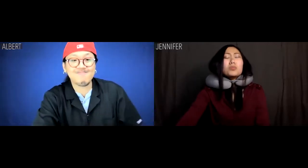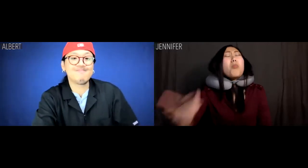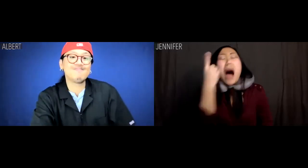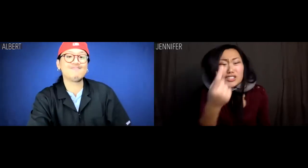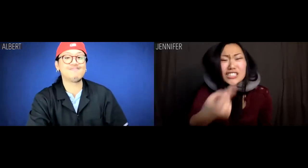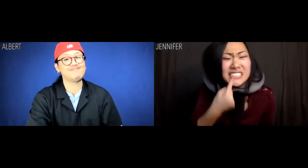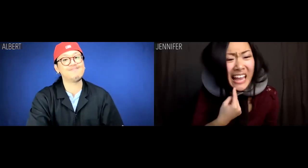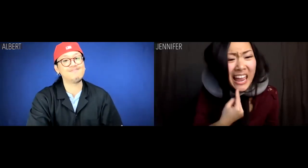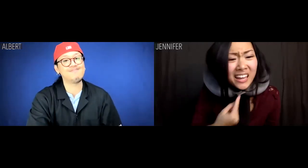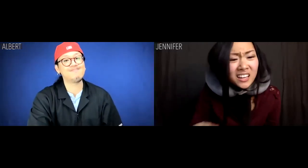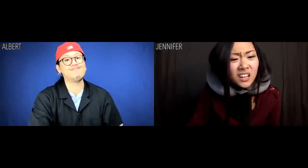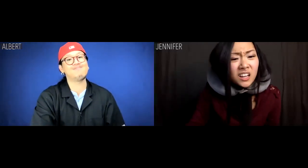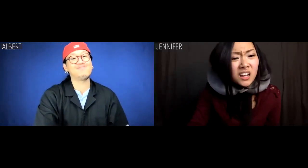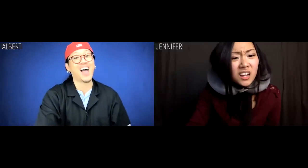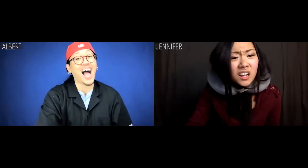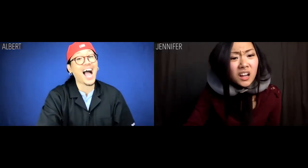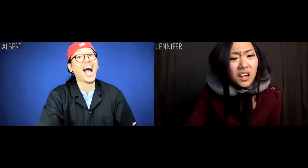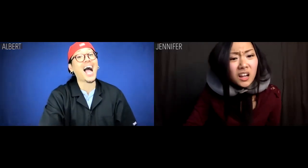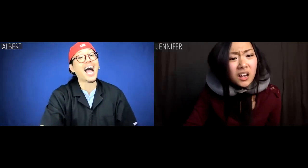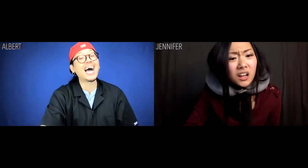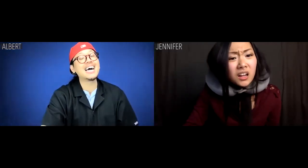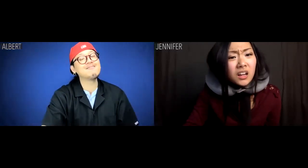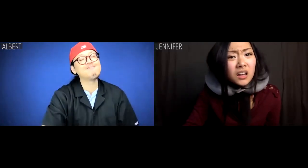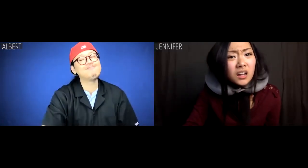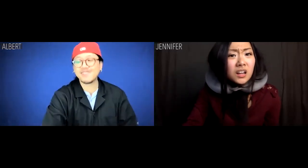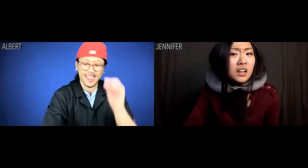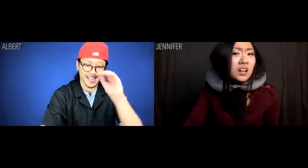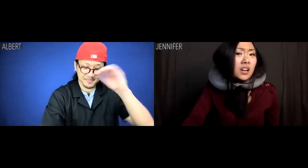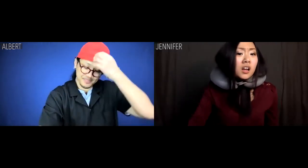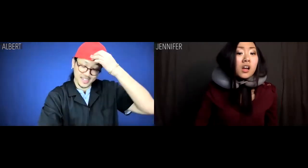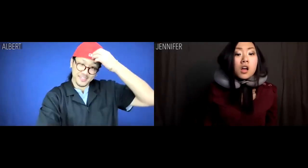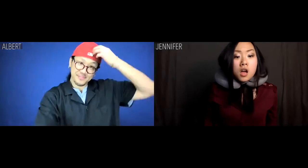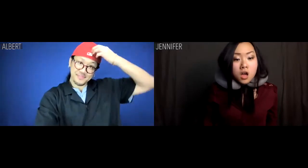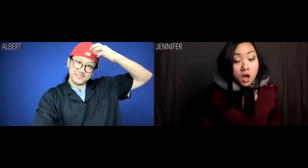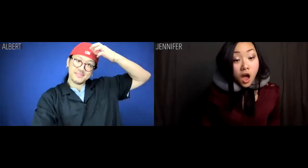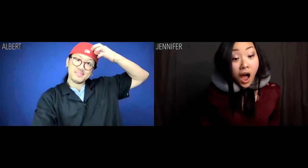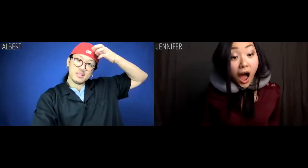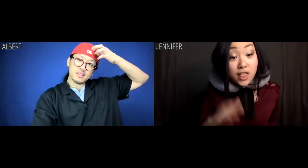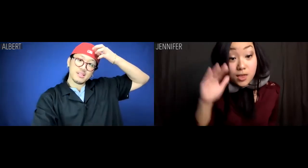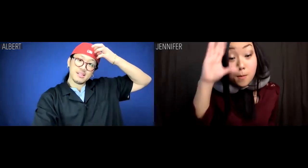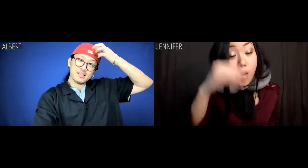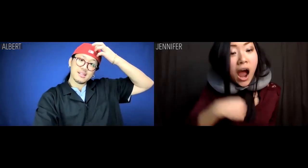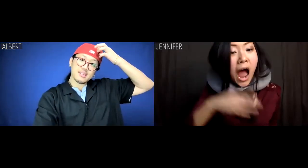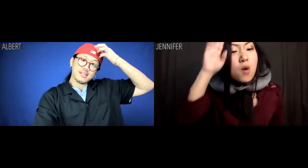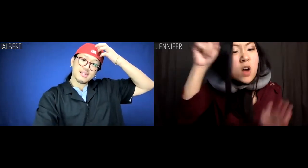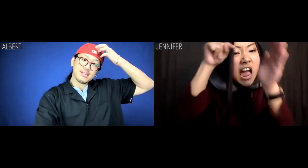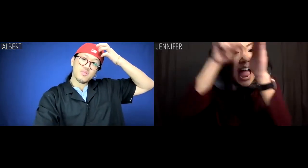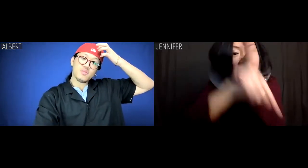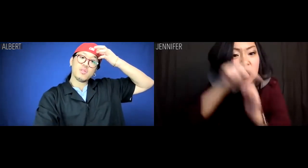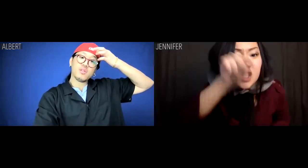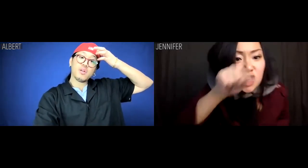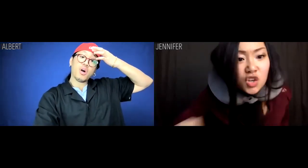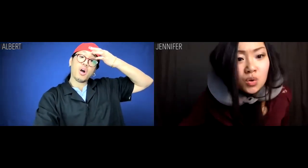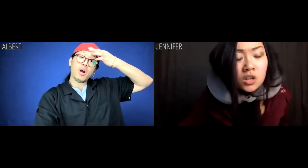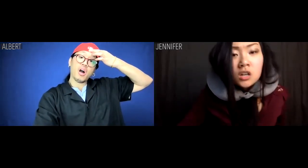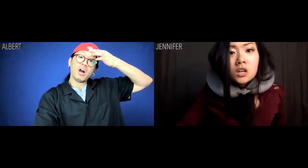Jennifer: What did you say? Albert: Nothing. Jennifer: Little boy, I will end you.